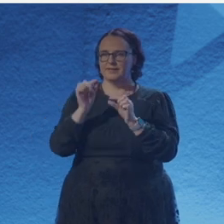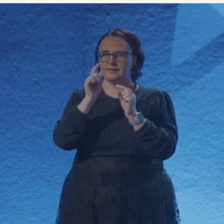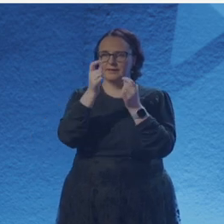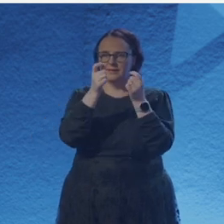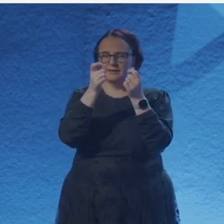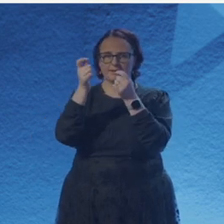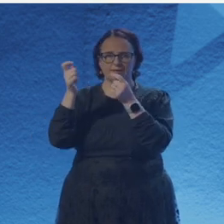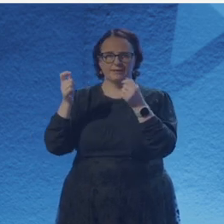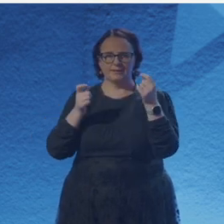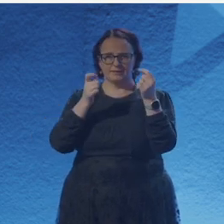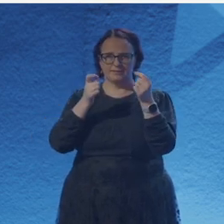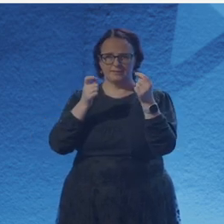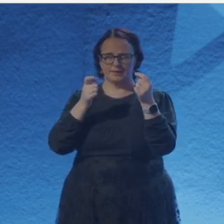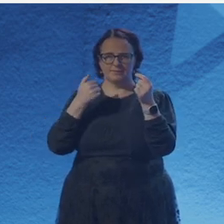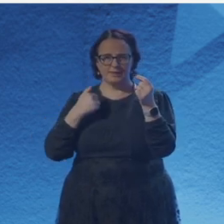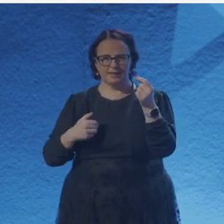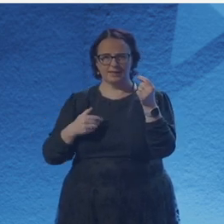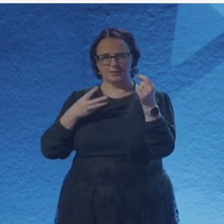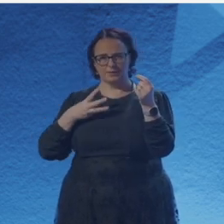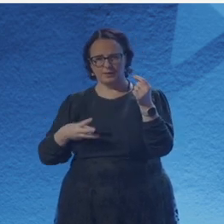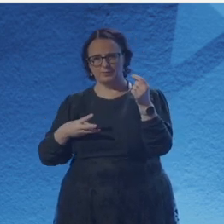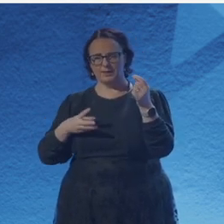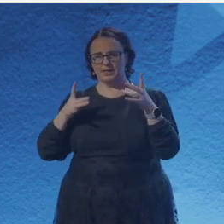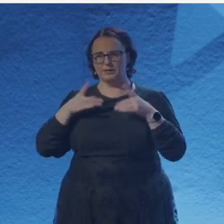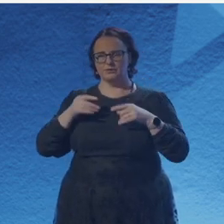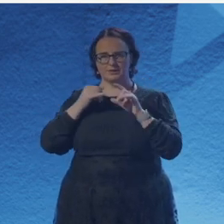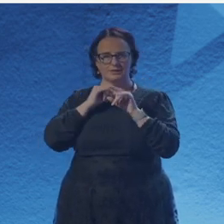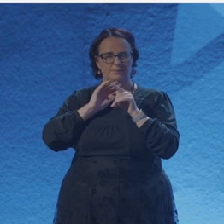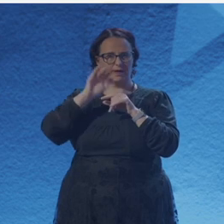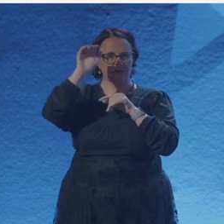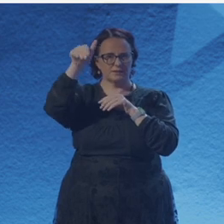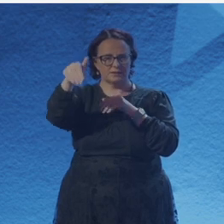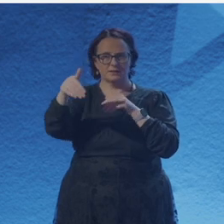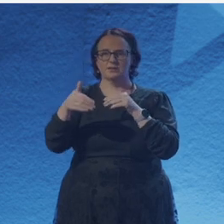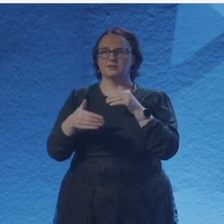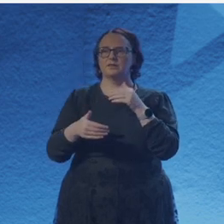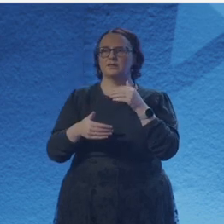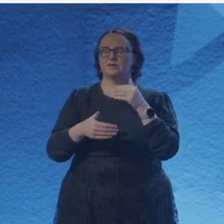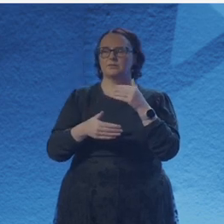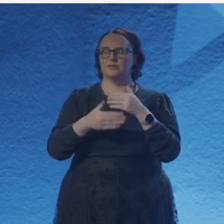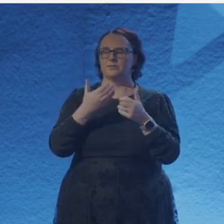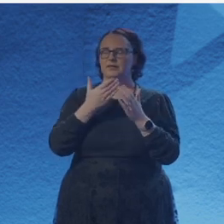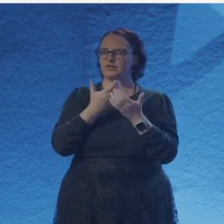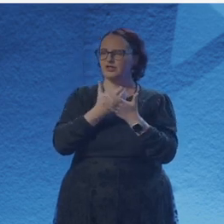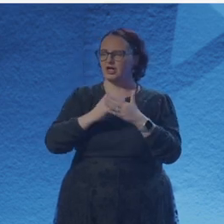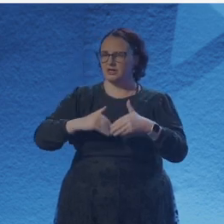where no one would find us ever, of a place long lost and far, far away.